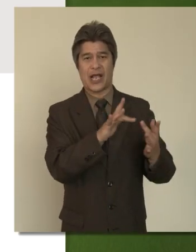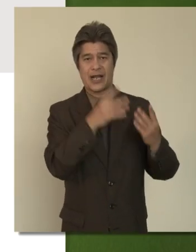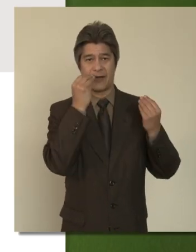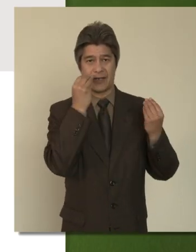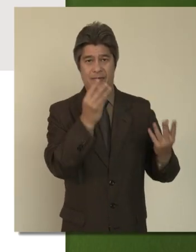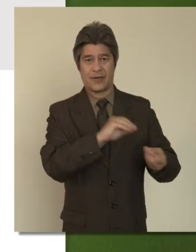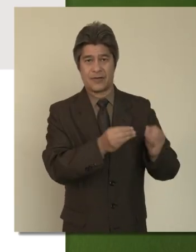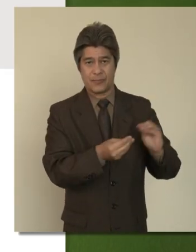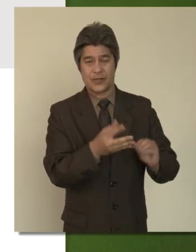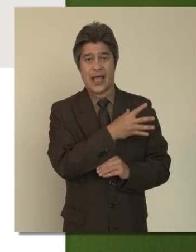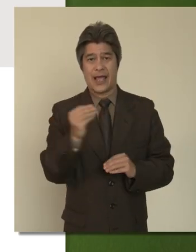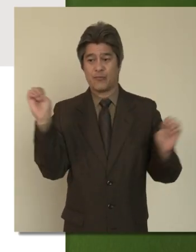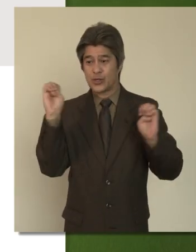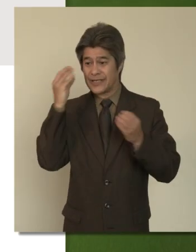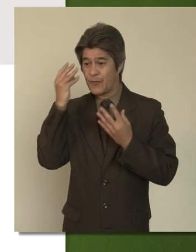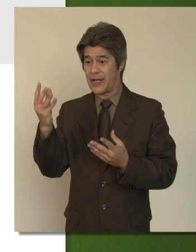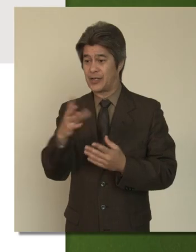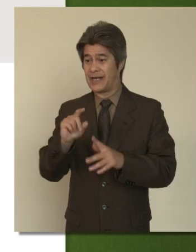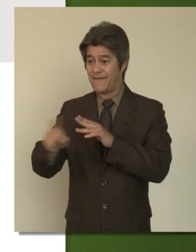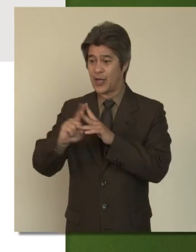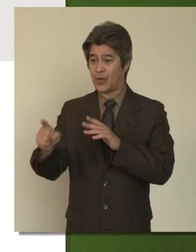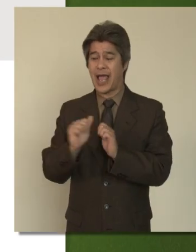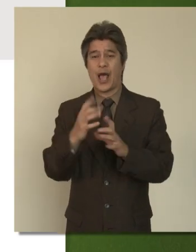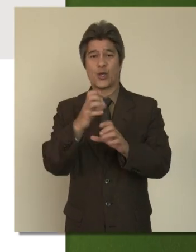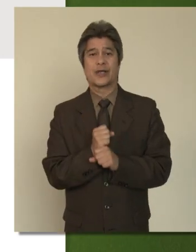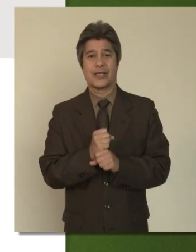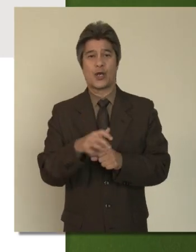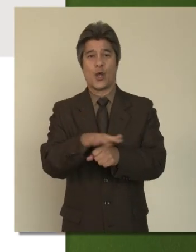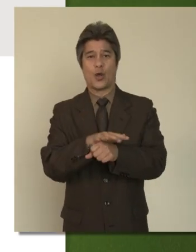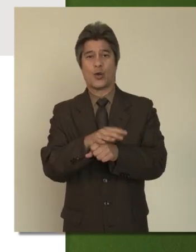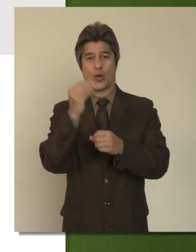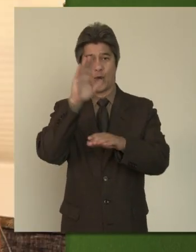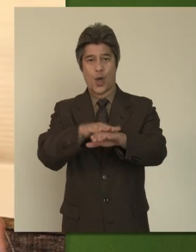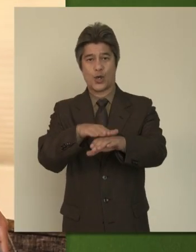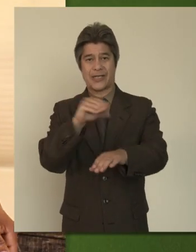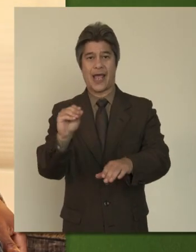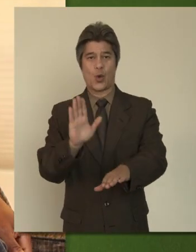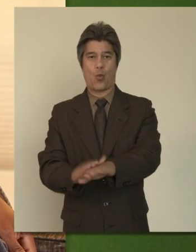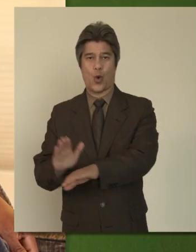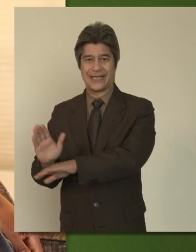numbers; information about sheltering and evacuation; and how to get local alerts and warnings.